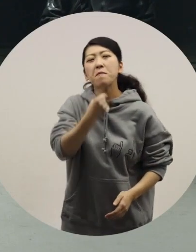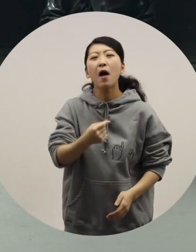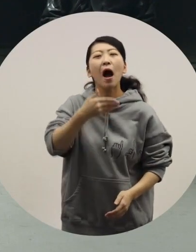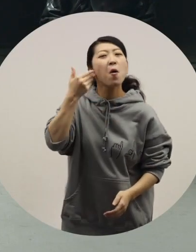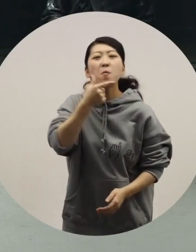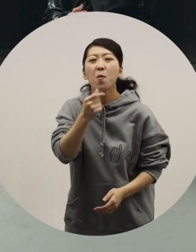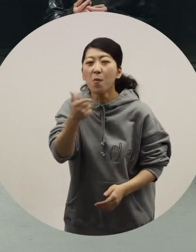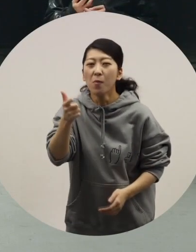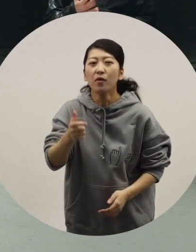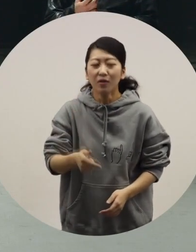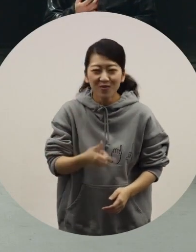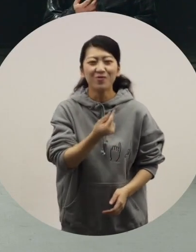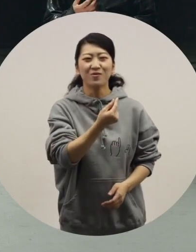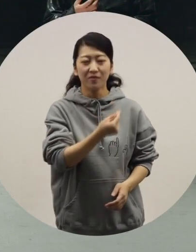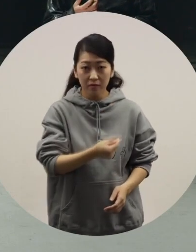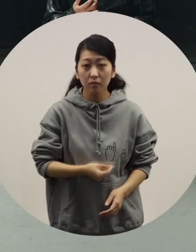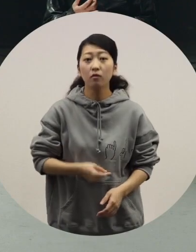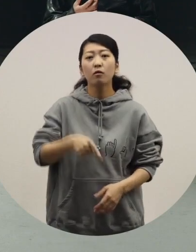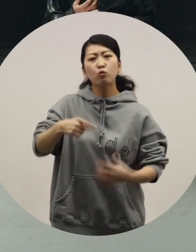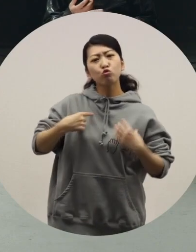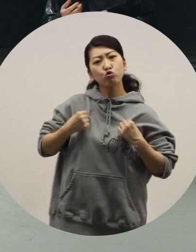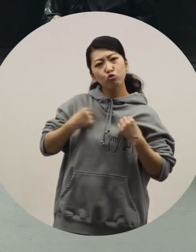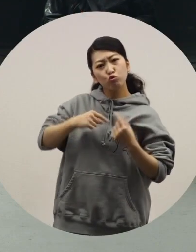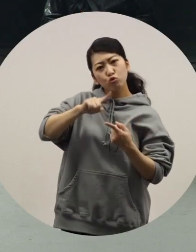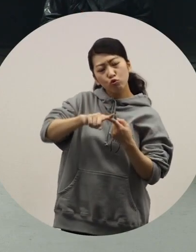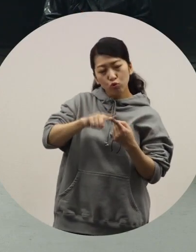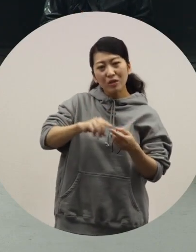[Toriyama] That's right. [Ochiai] I'm sure they want to change the color to suit their clothes.